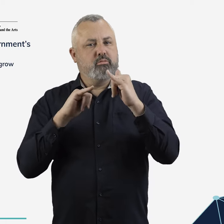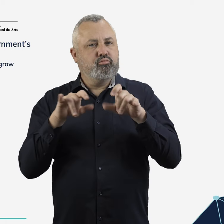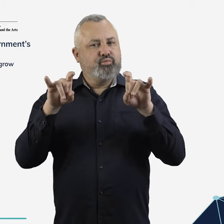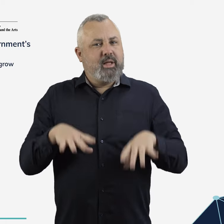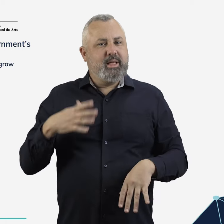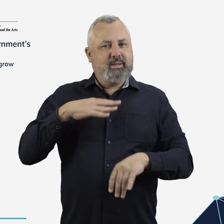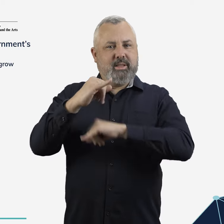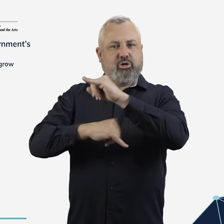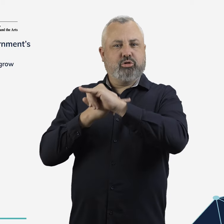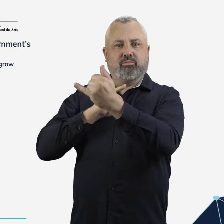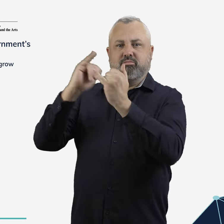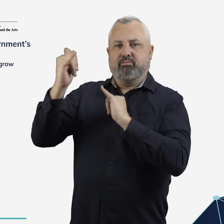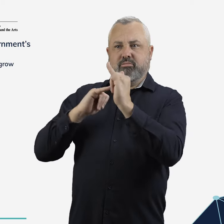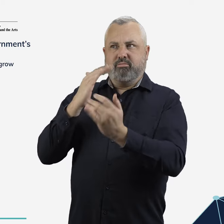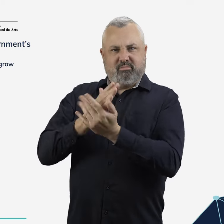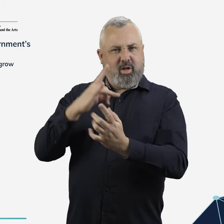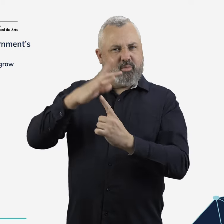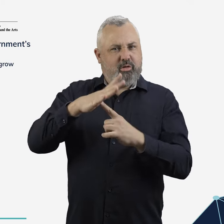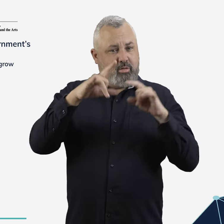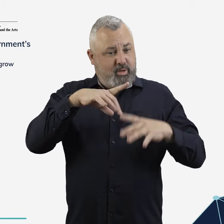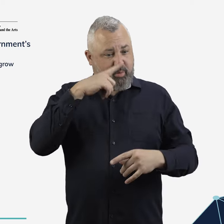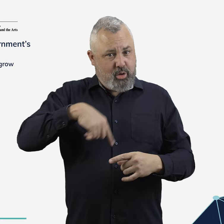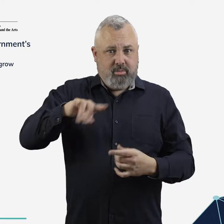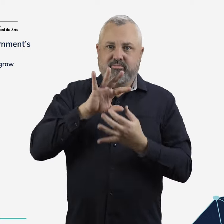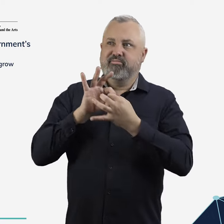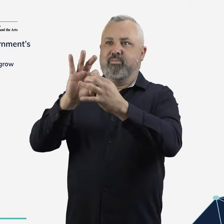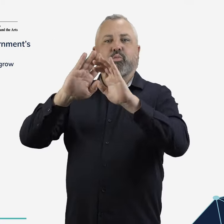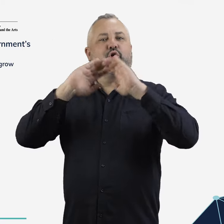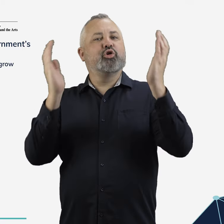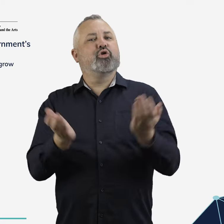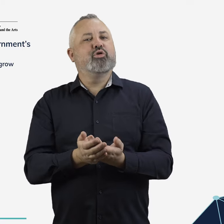International aviation is critical for maintaining Australians’ connectivity with the rest of the world,